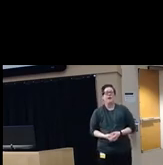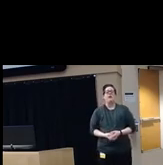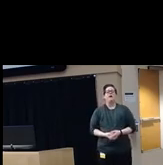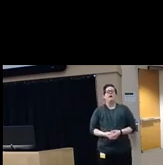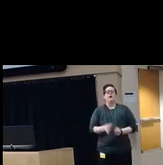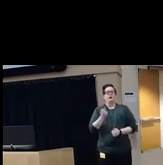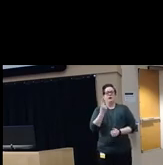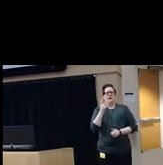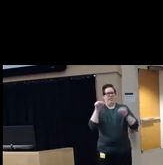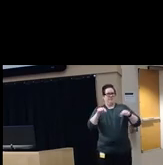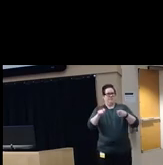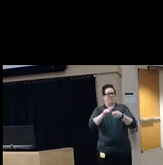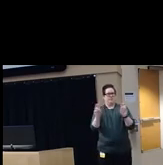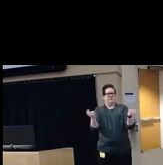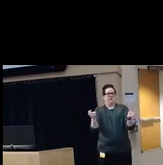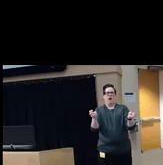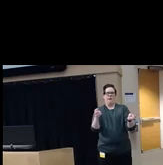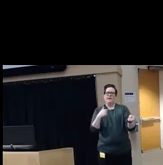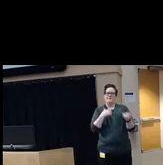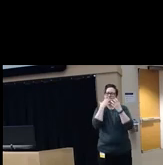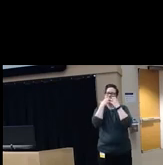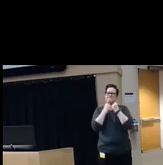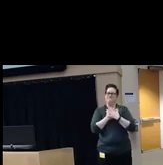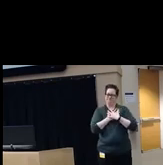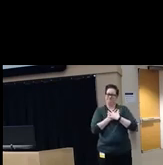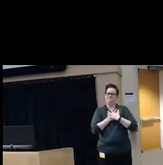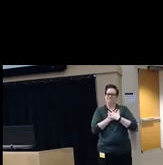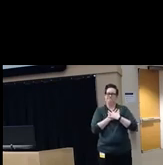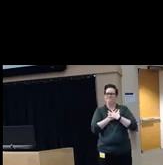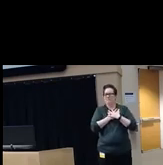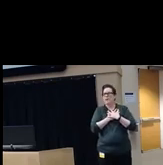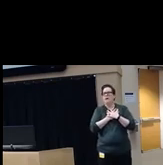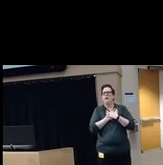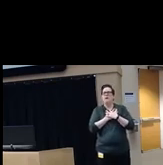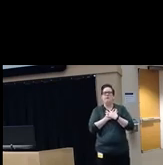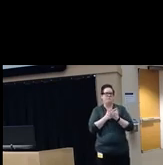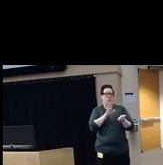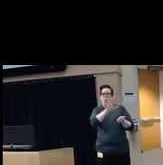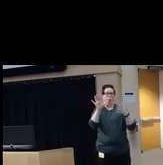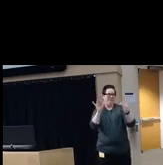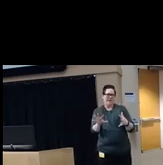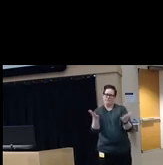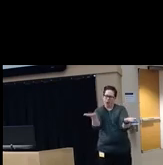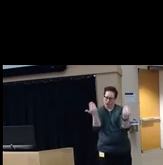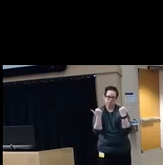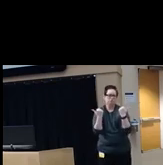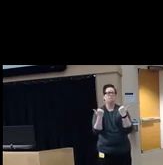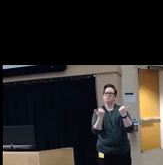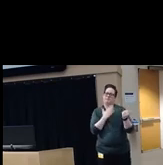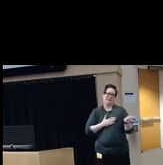particular topic is near dear to my heart um so I welcome your feedback and input um as we kind